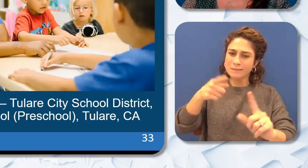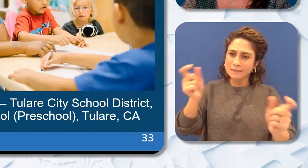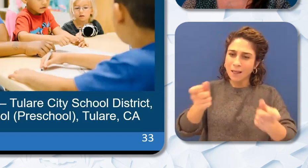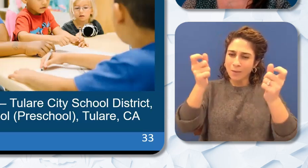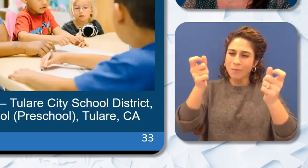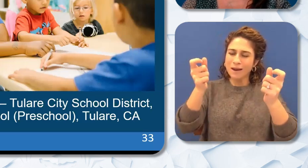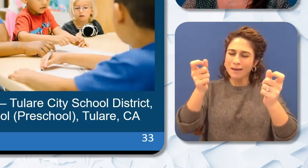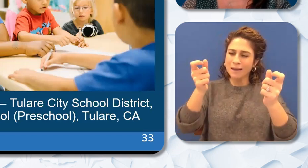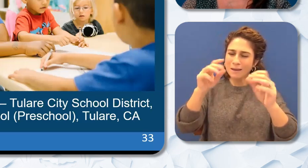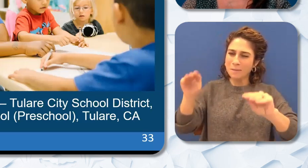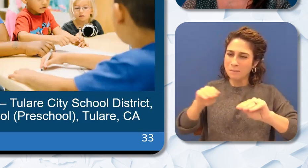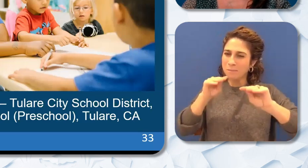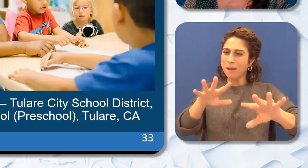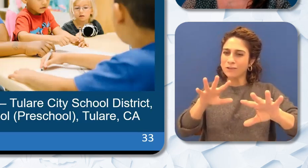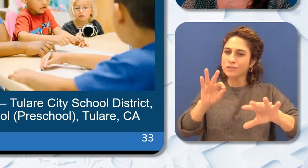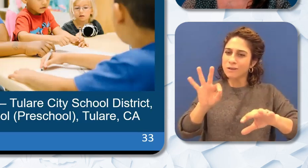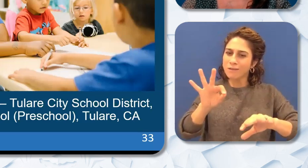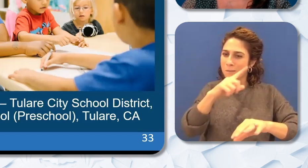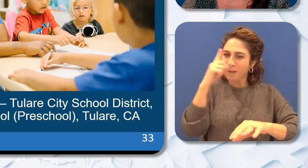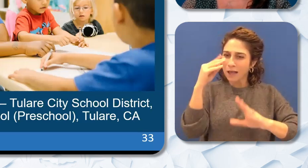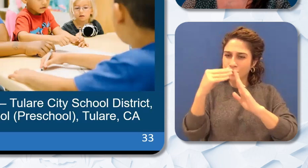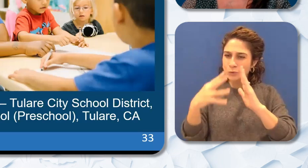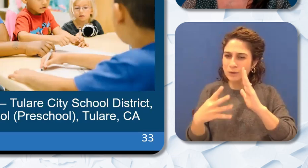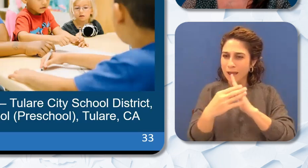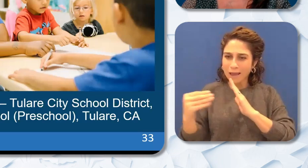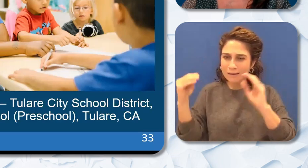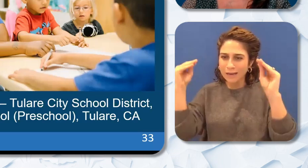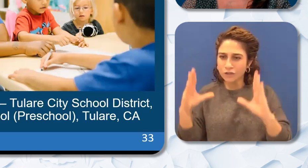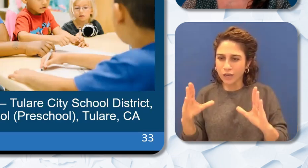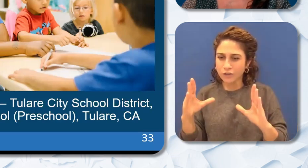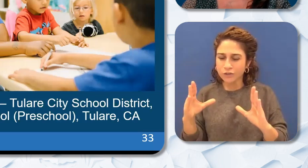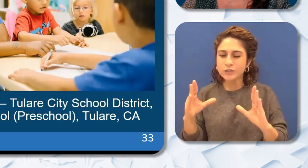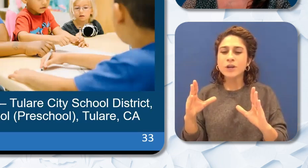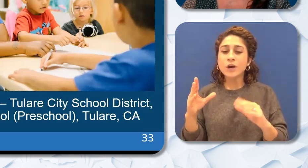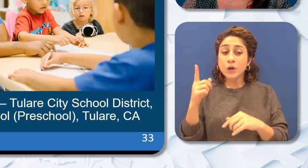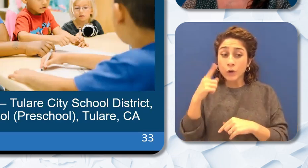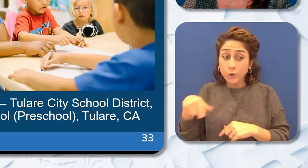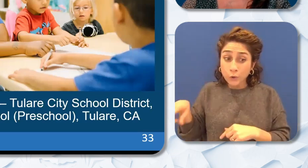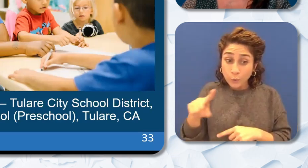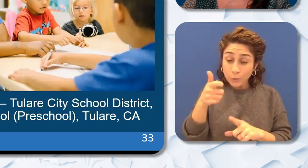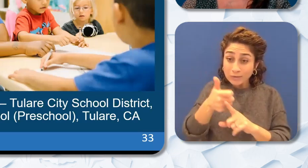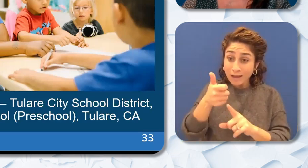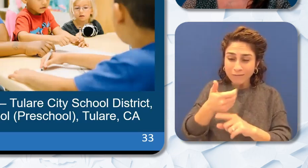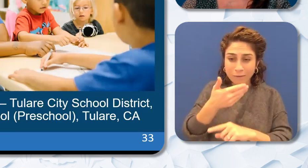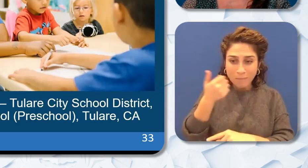of Black students and educators from “You Are Your Best Thing: Vulnerability Shame Resilience and the